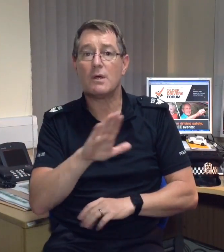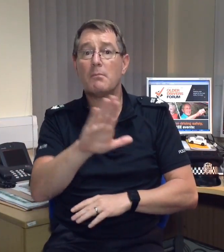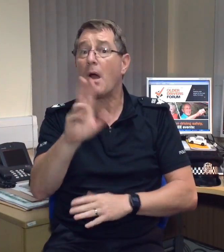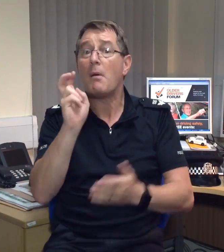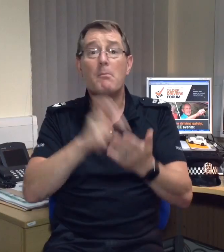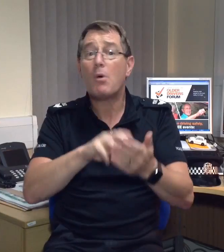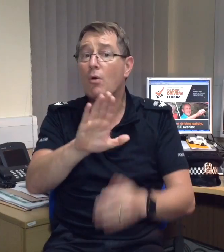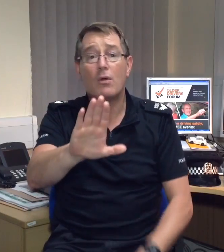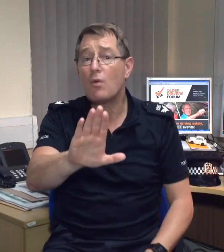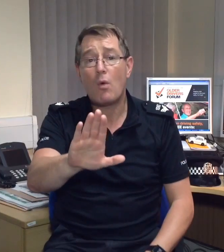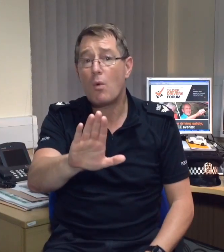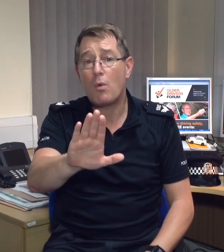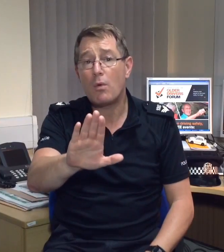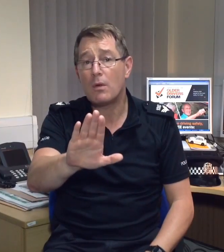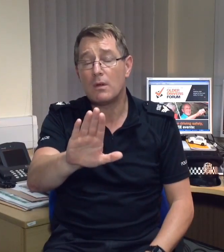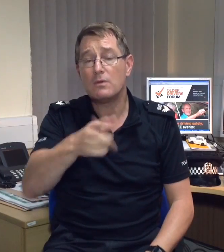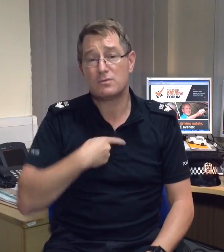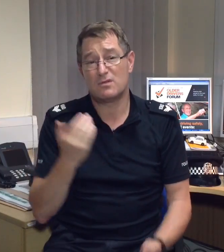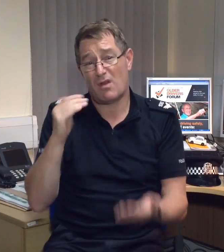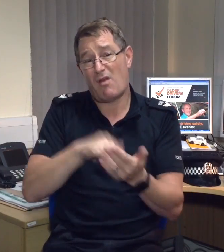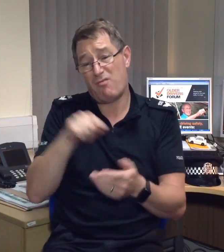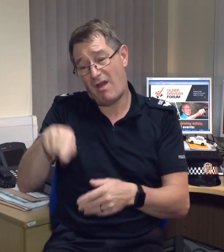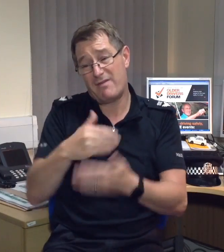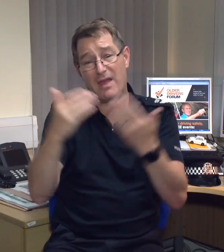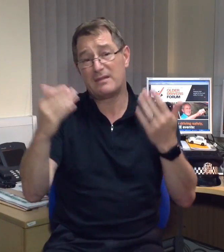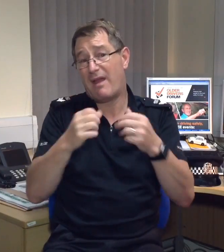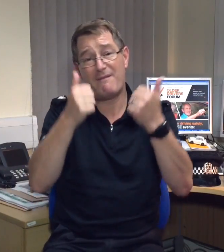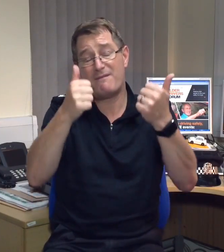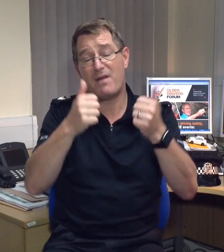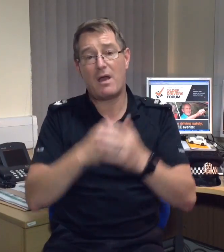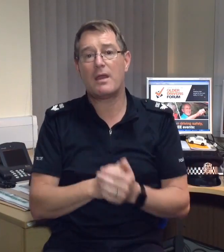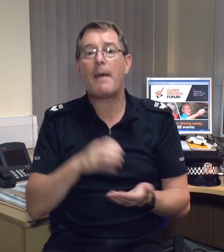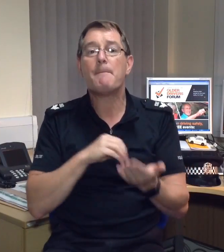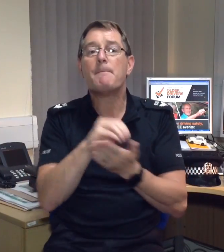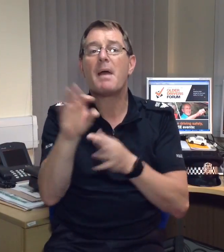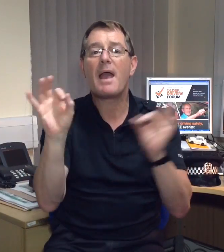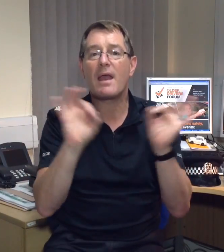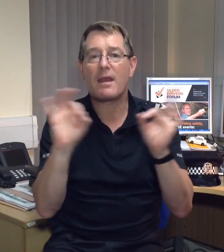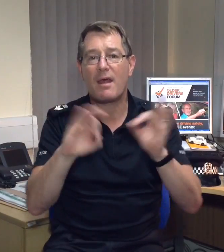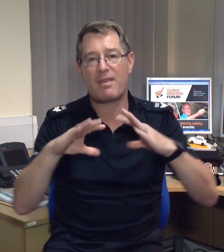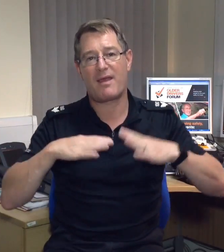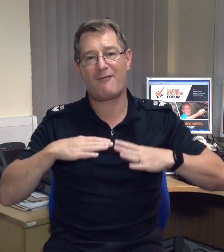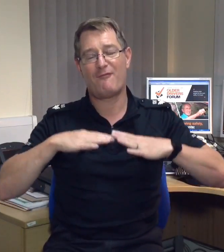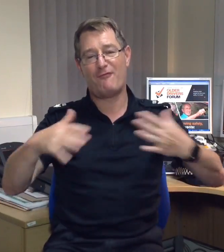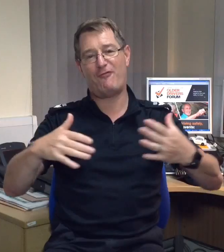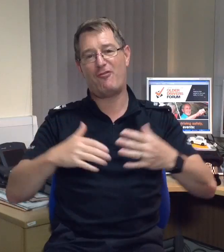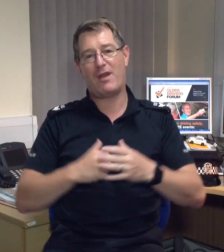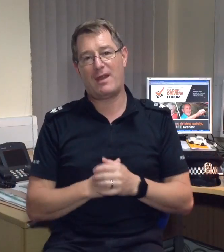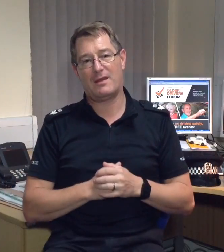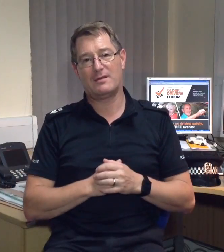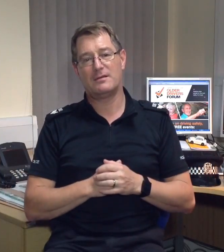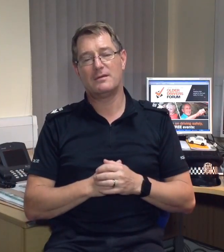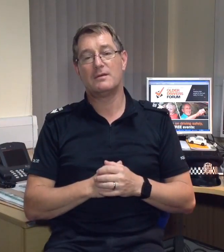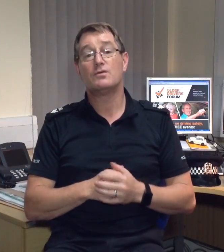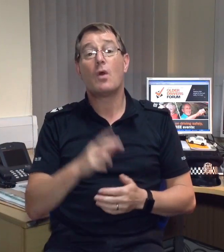but you don't have to book them, just arrive on the day; and they're free events.